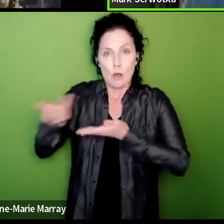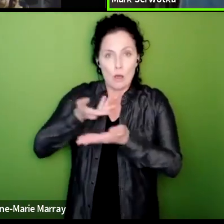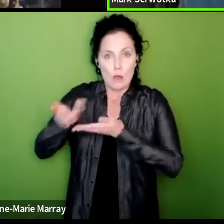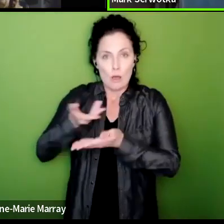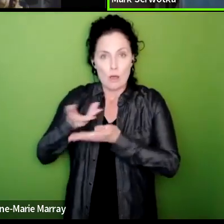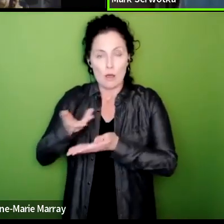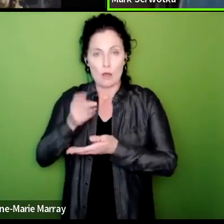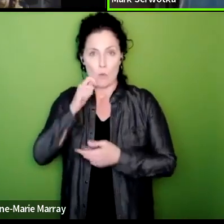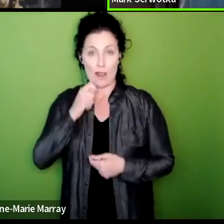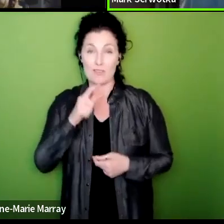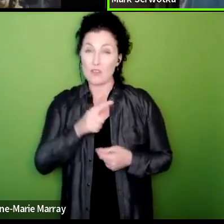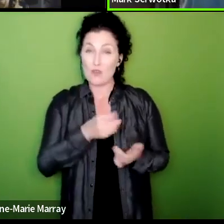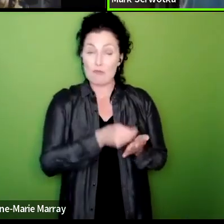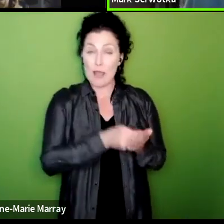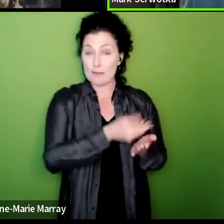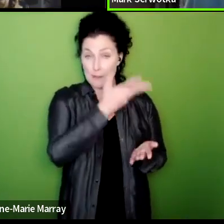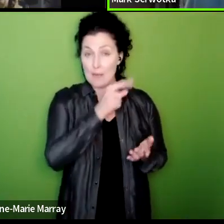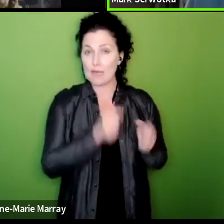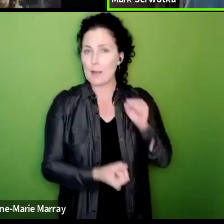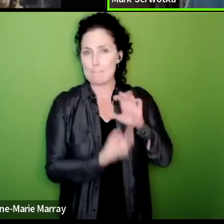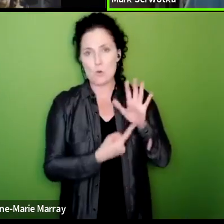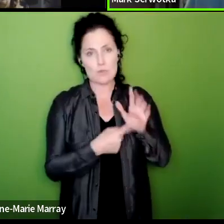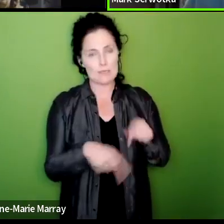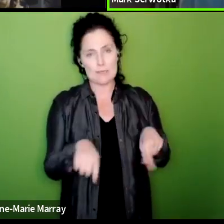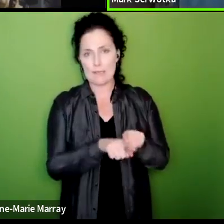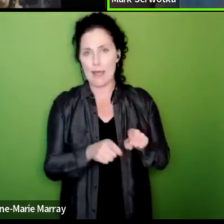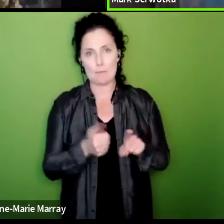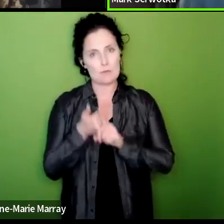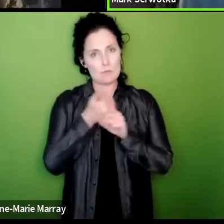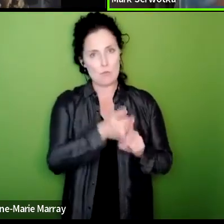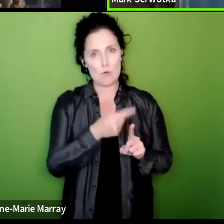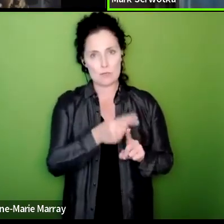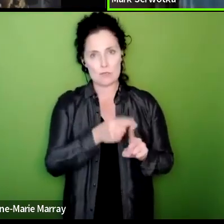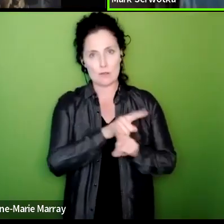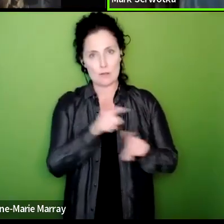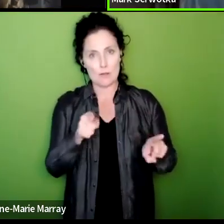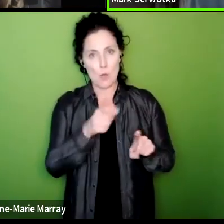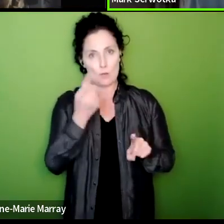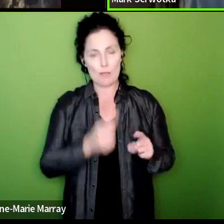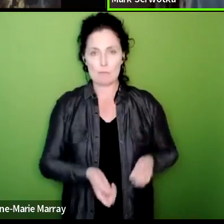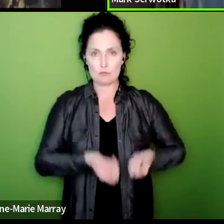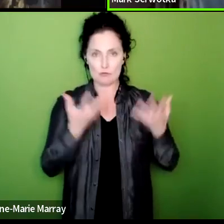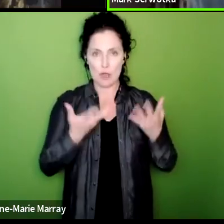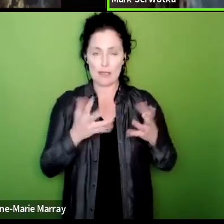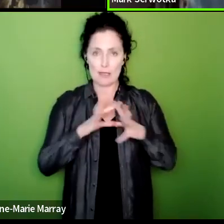as important uh to support those out on strike as actually the the whole of the campaign so so let's